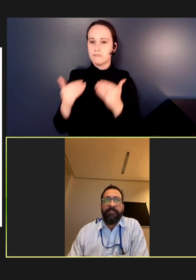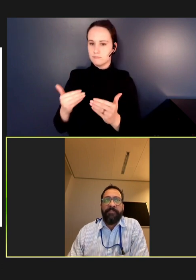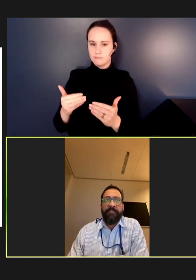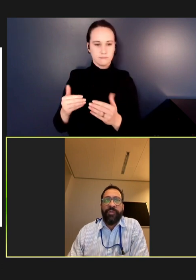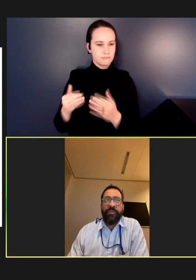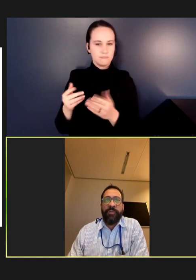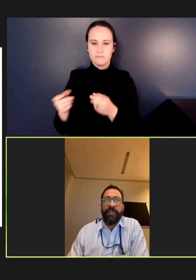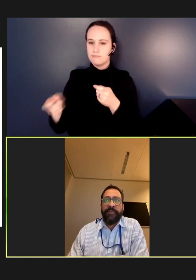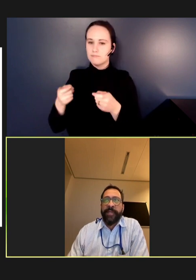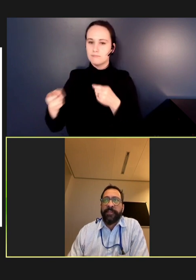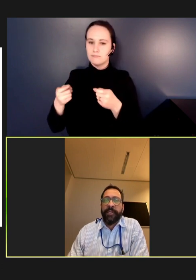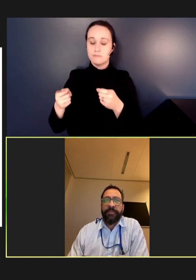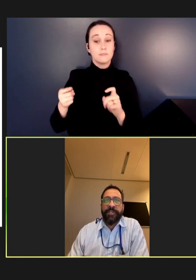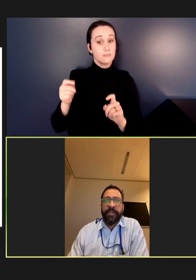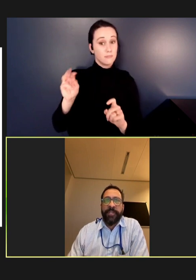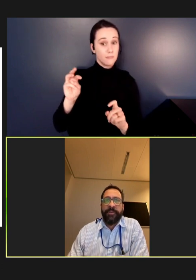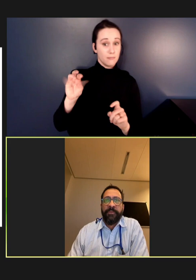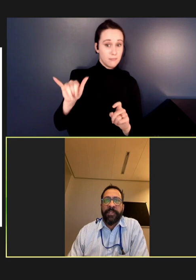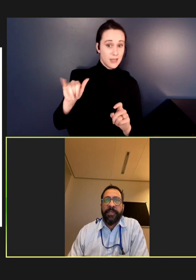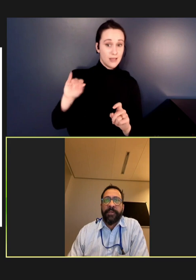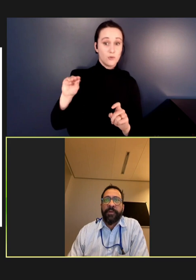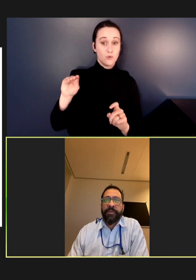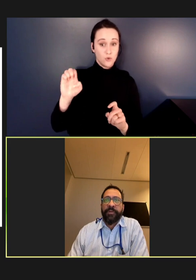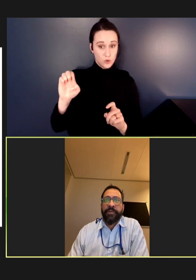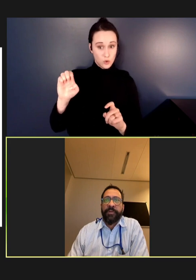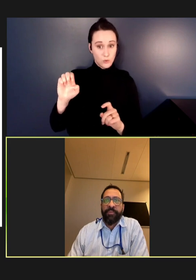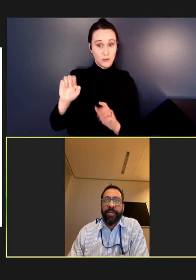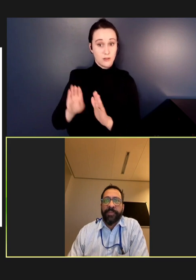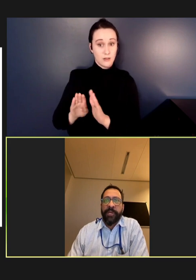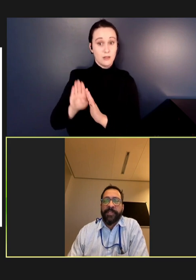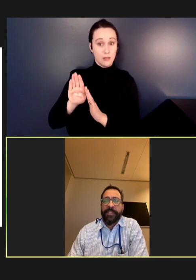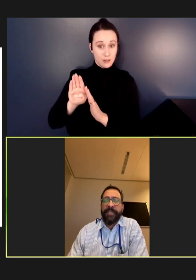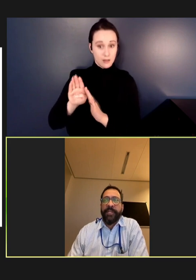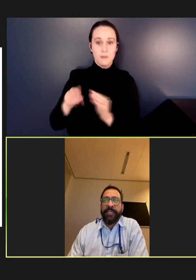May to June, the affected countries started to conduct larger-scale outbreak response activities,